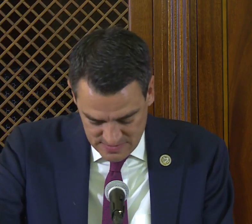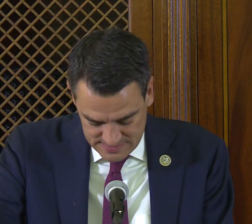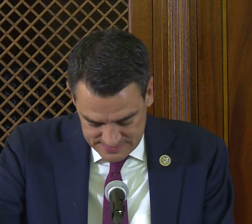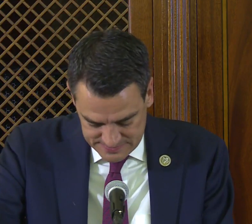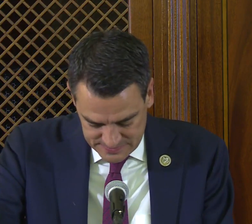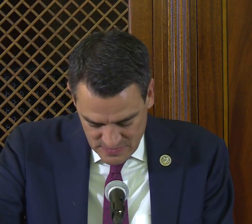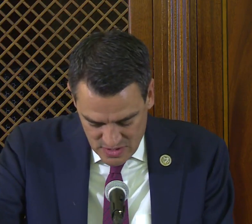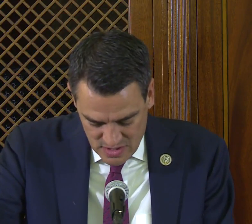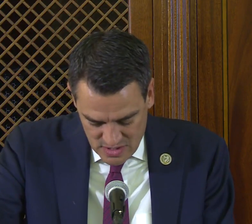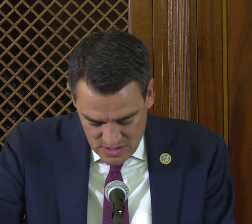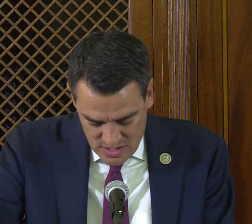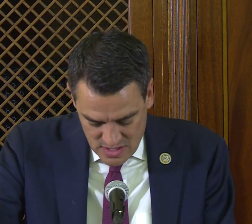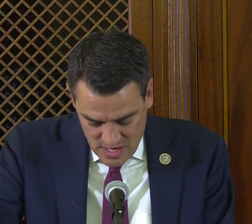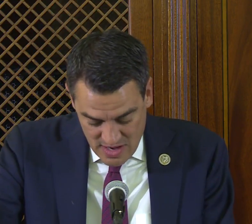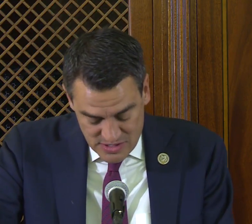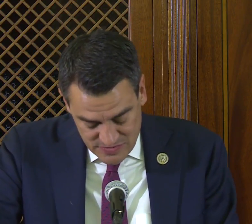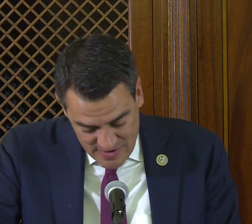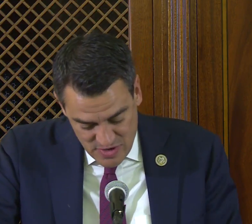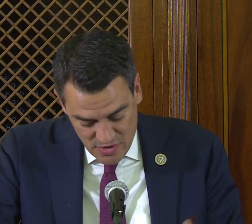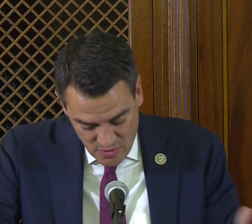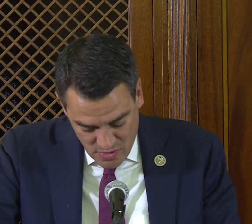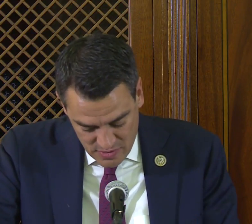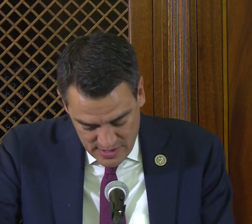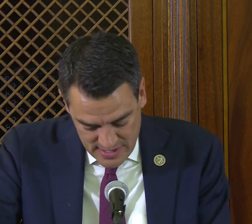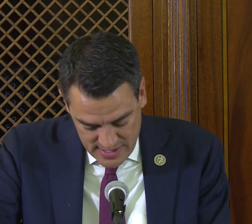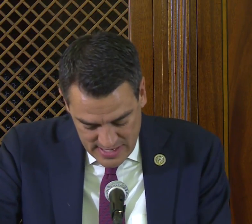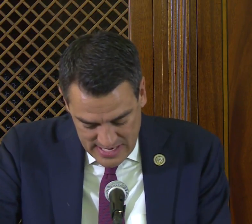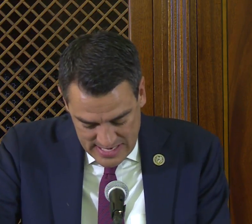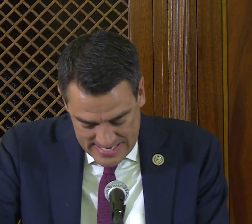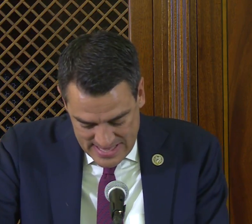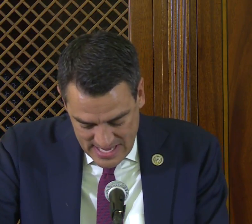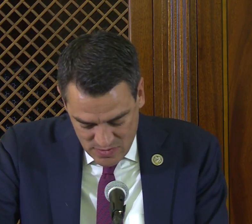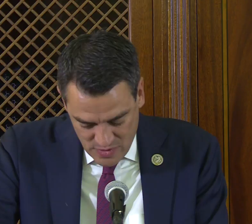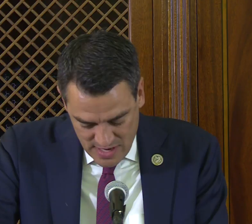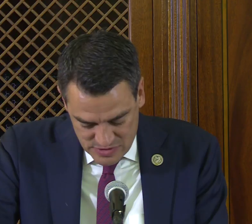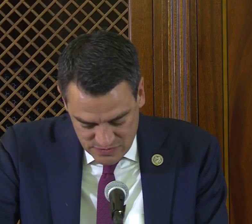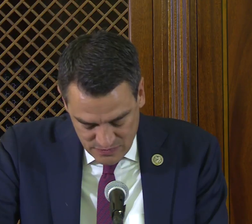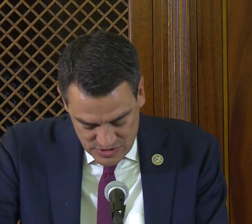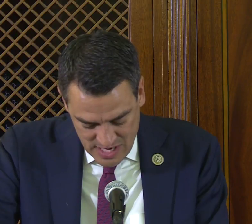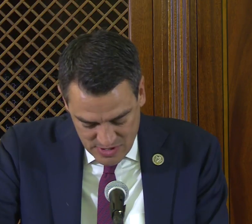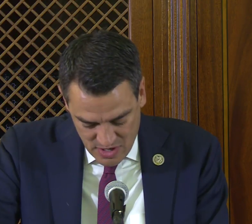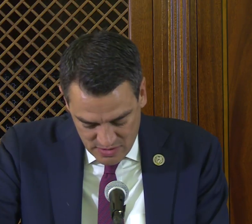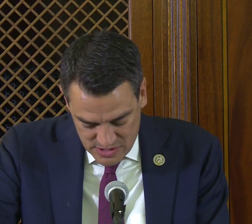Now I also have another role in that when I was first came to Congress,